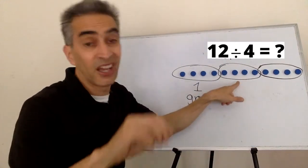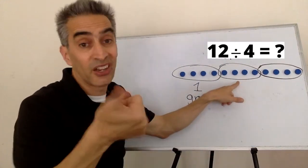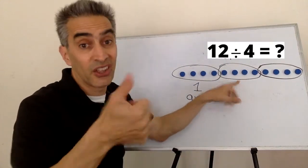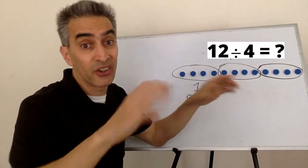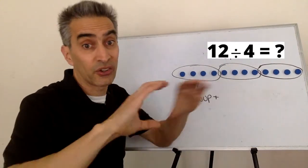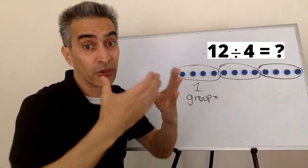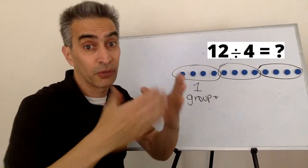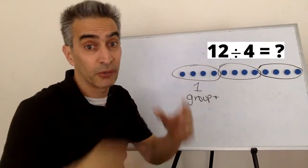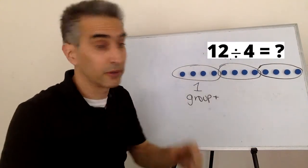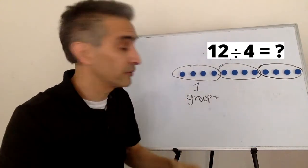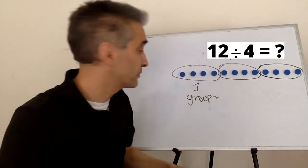Another group here.